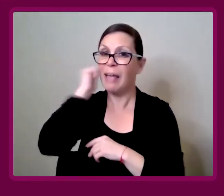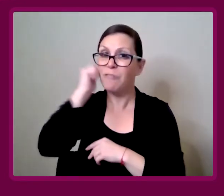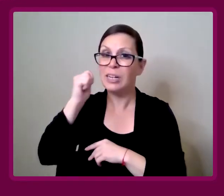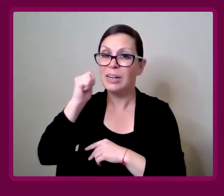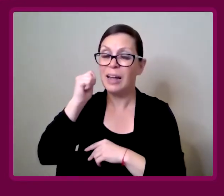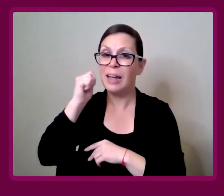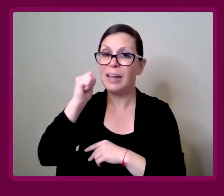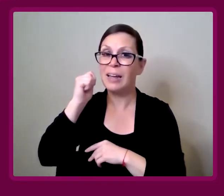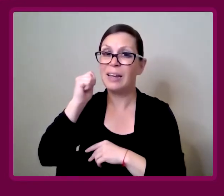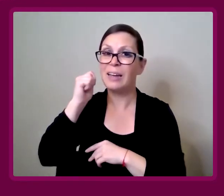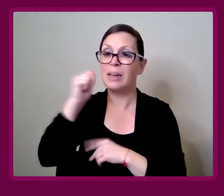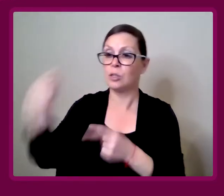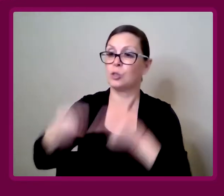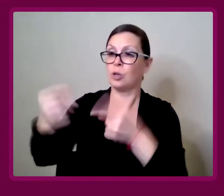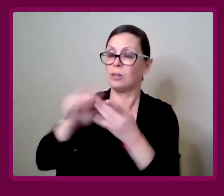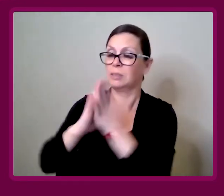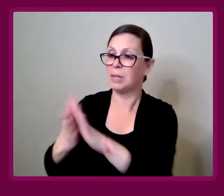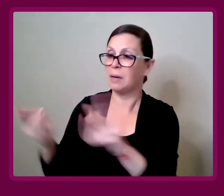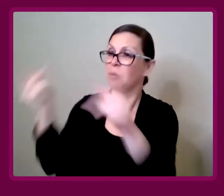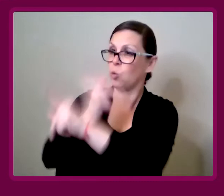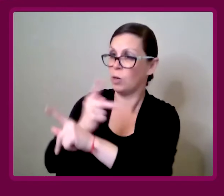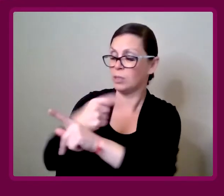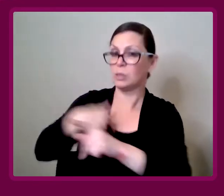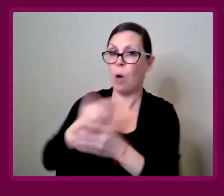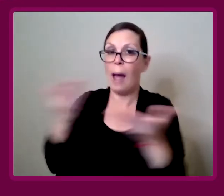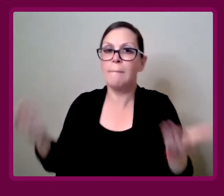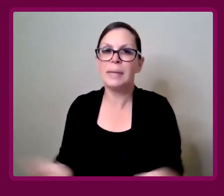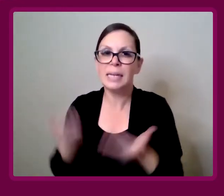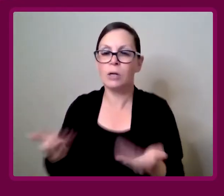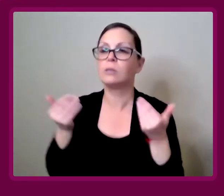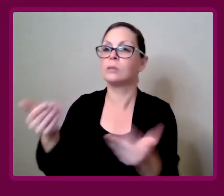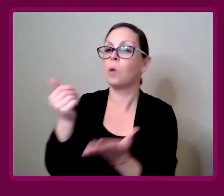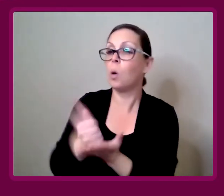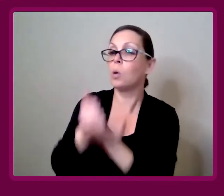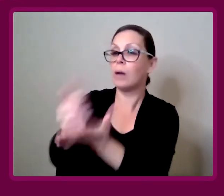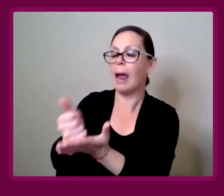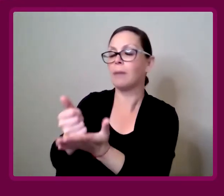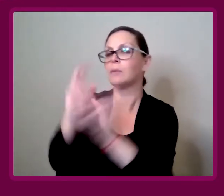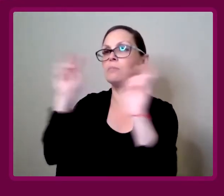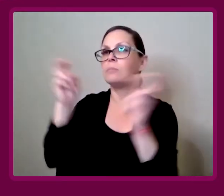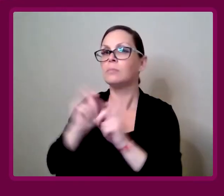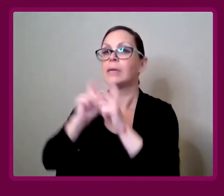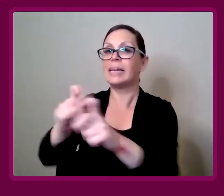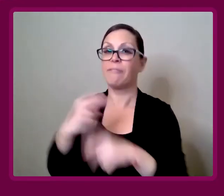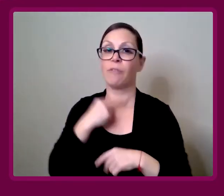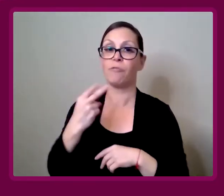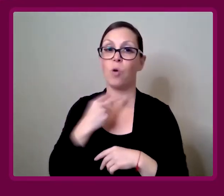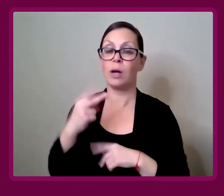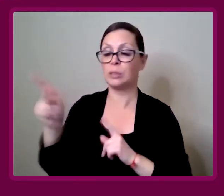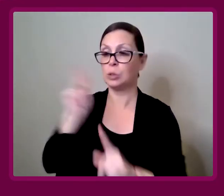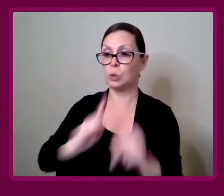Amy Francis-Smith: I'm here to help give a voice to people who